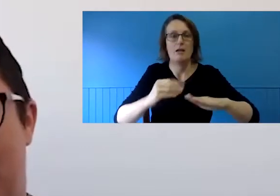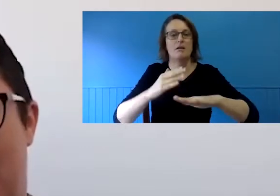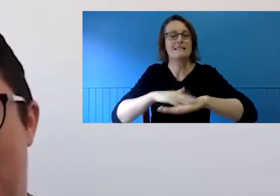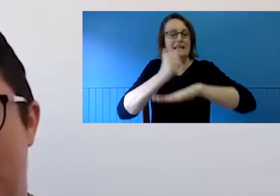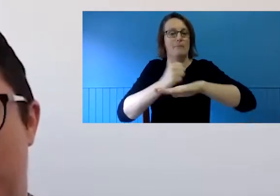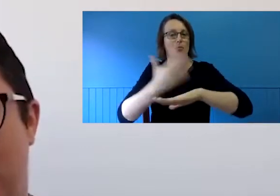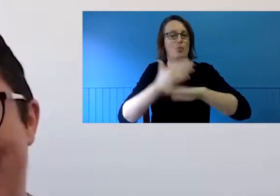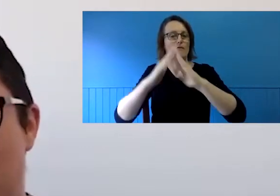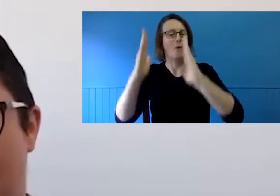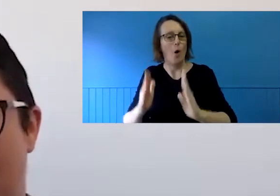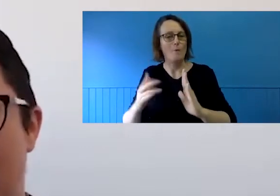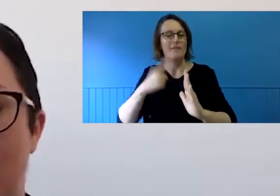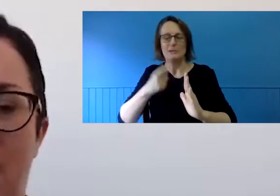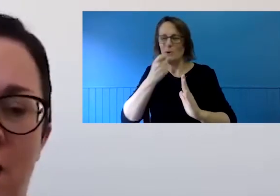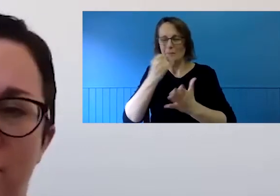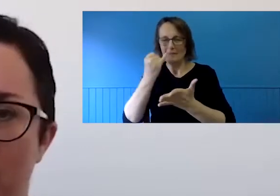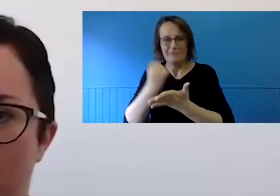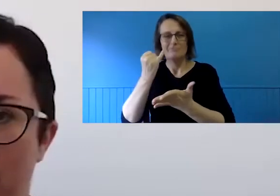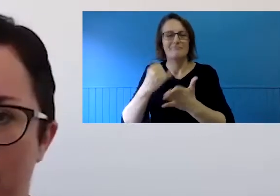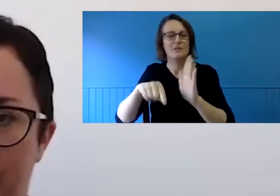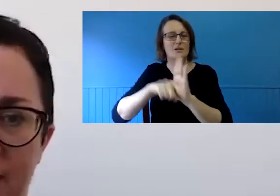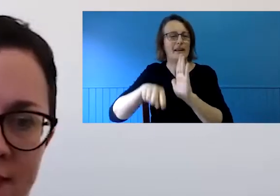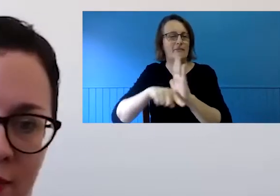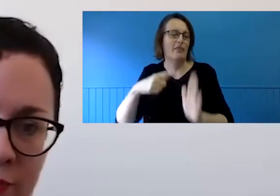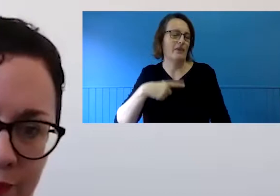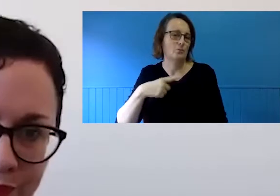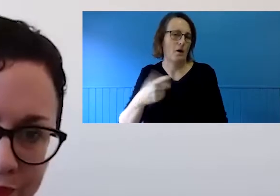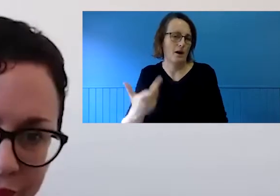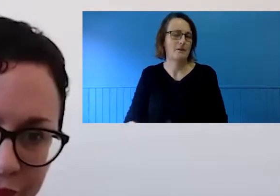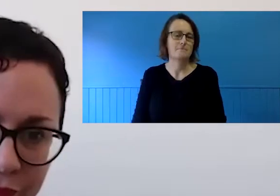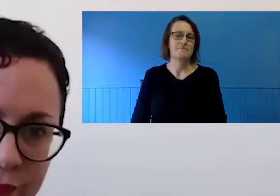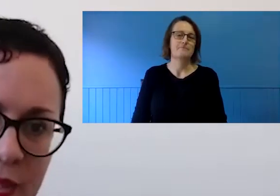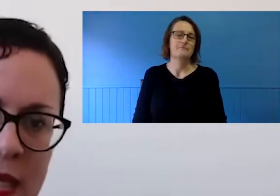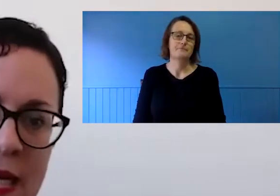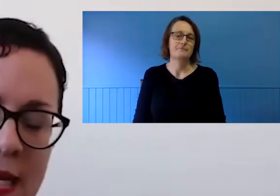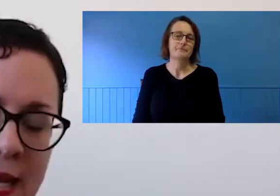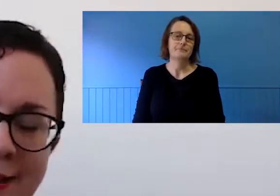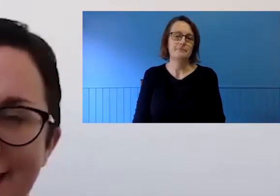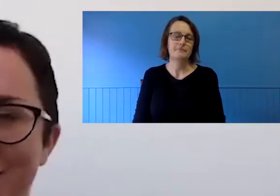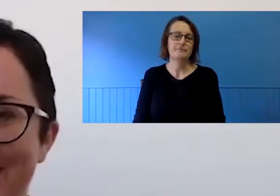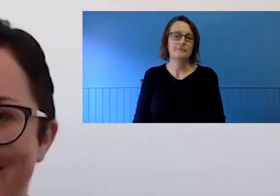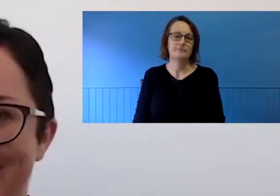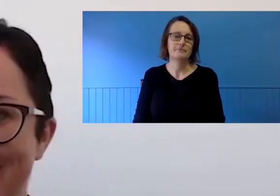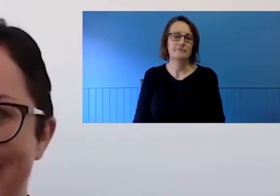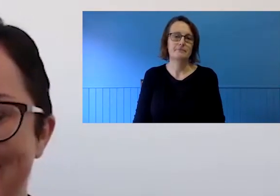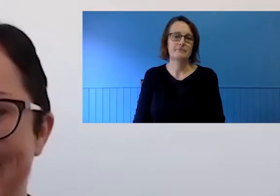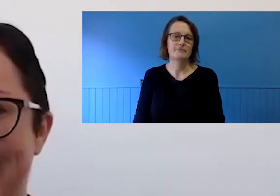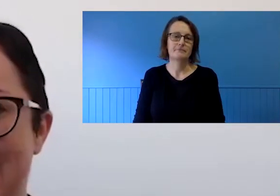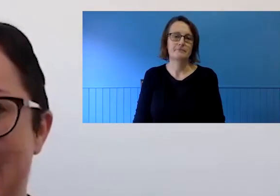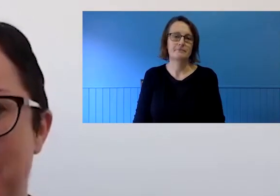the actual nature of remote working itself. That context is important.